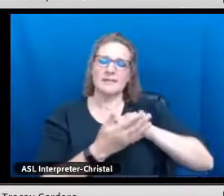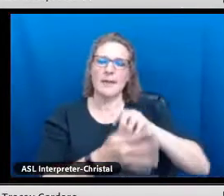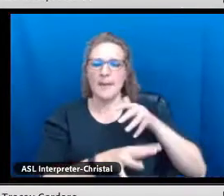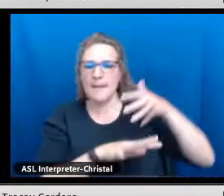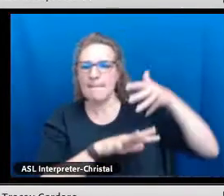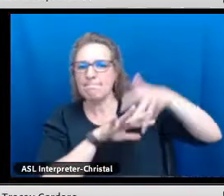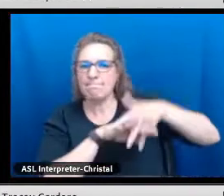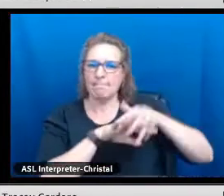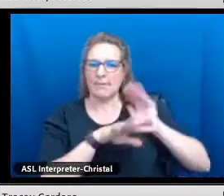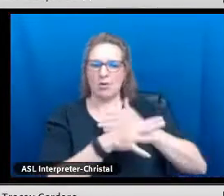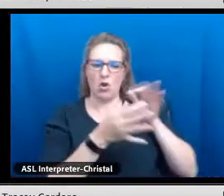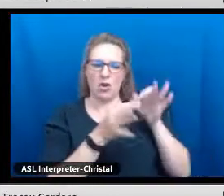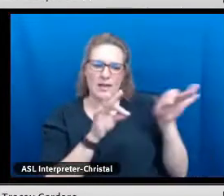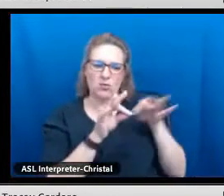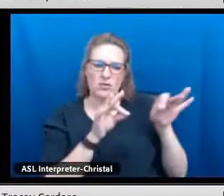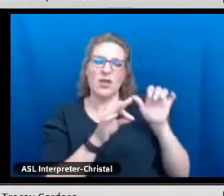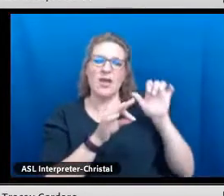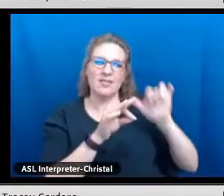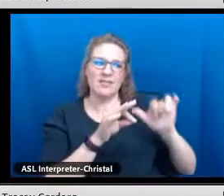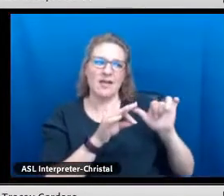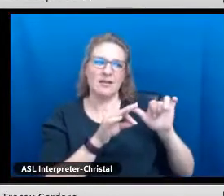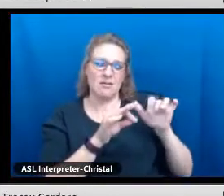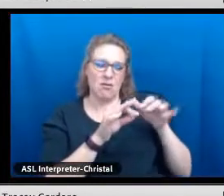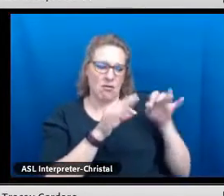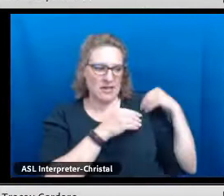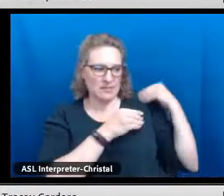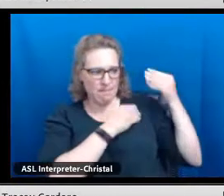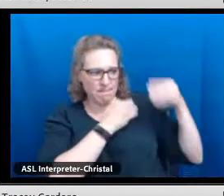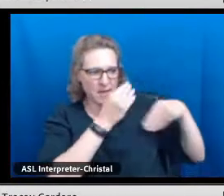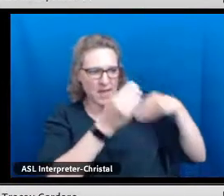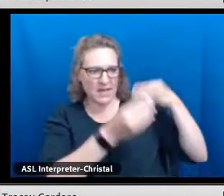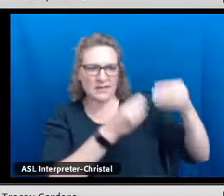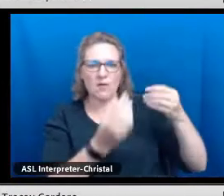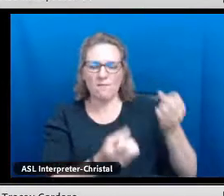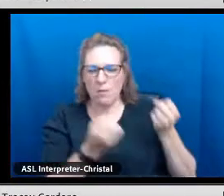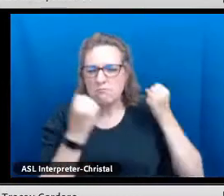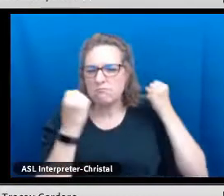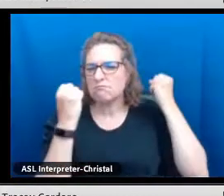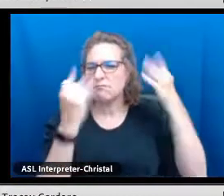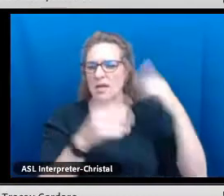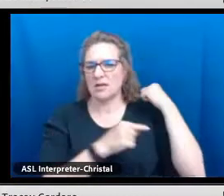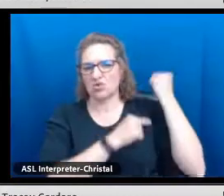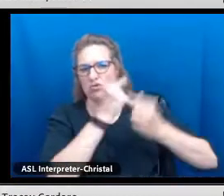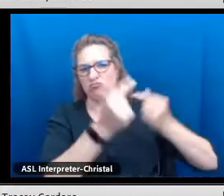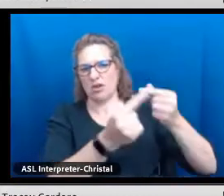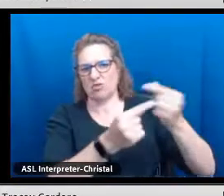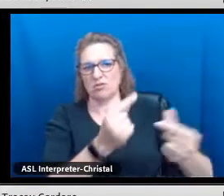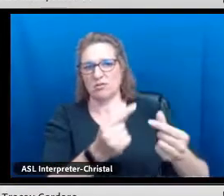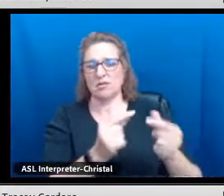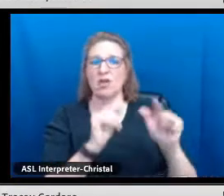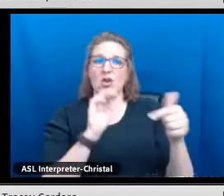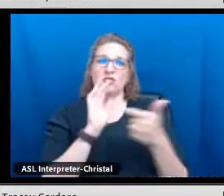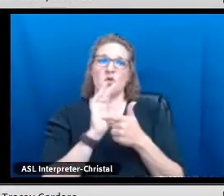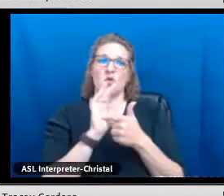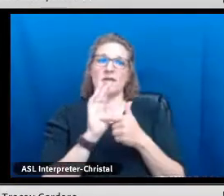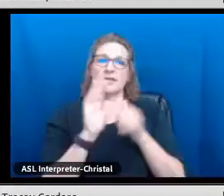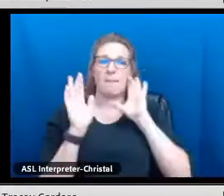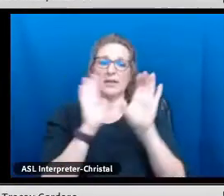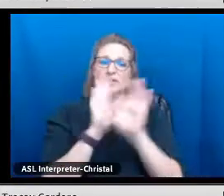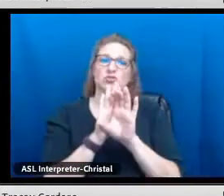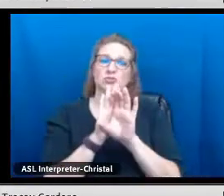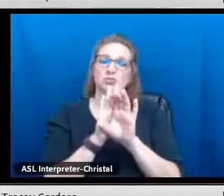It honors the wisdom that is embedded in our language that has been passed down to us for